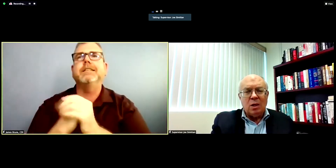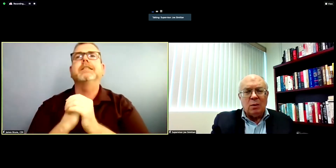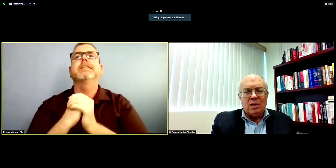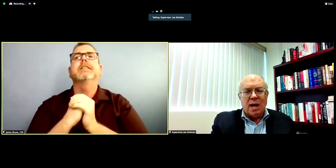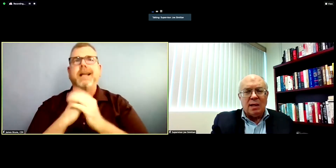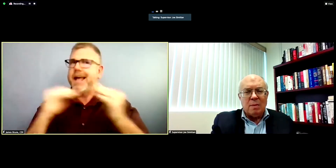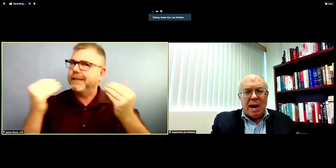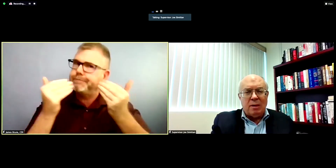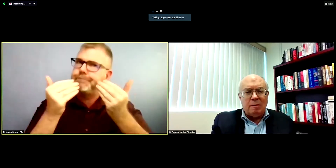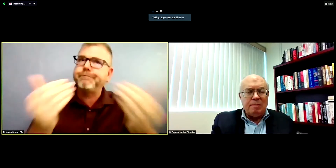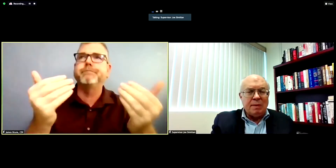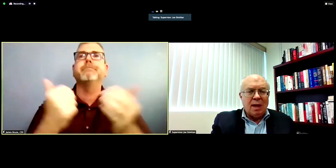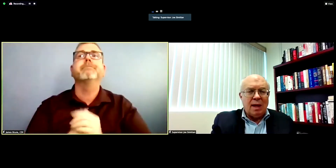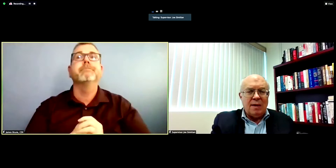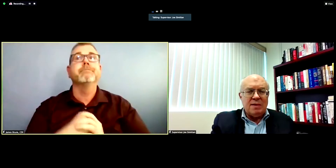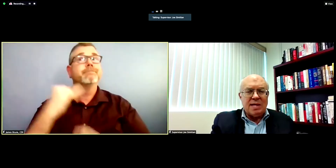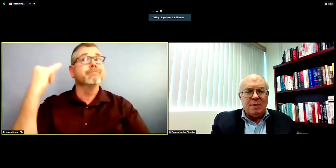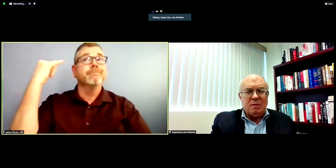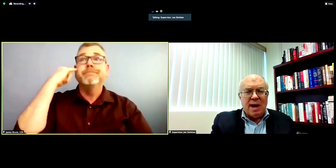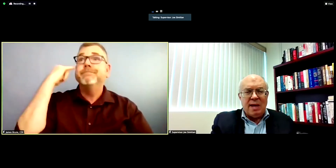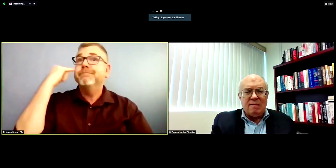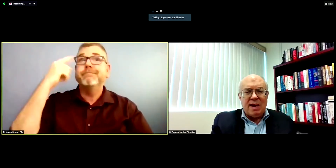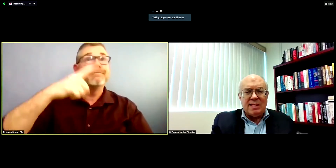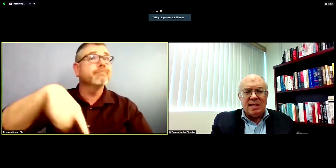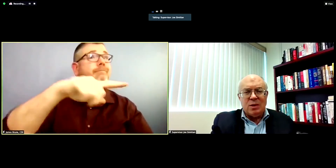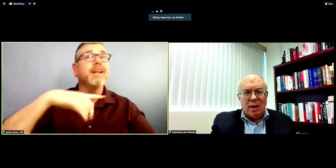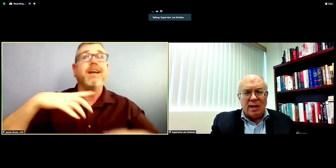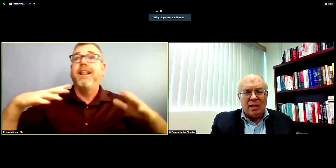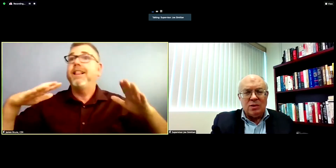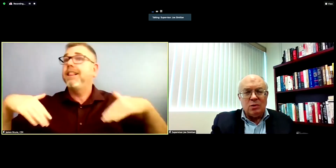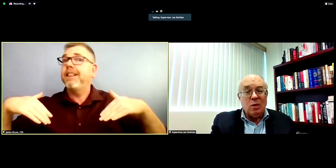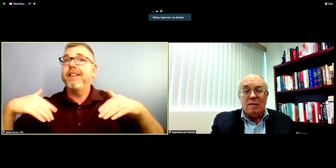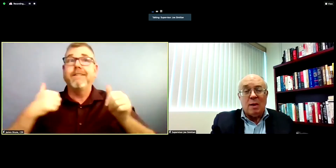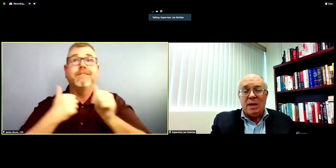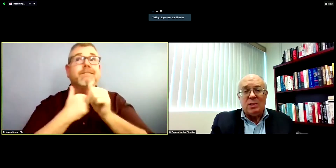you know we're talking about the state providing vaccine directly to two of our major